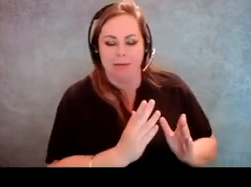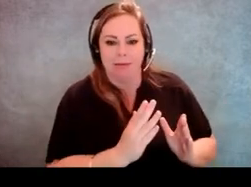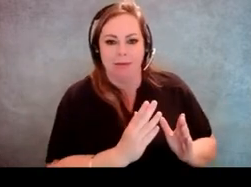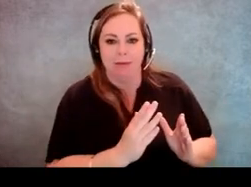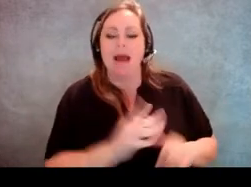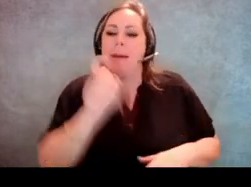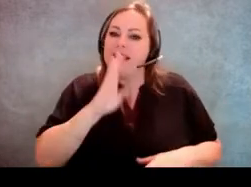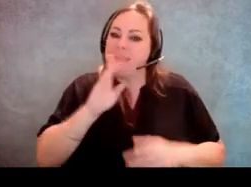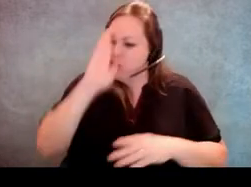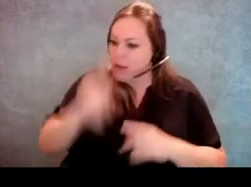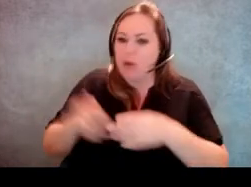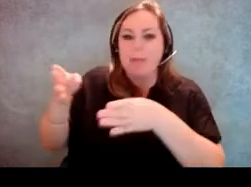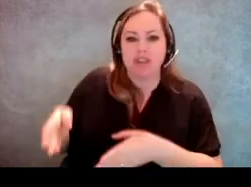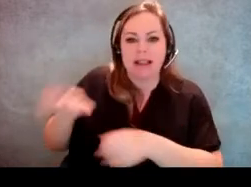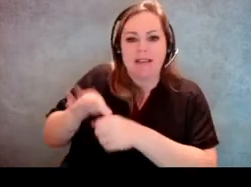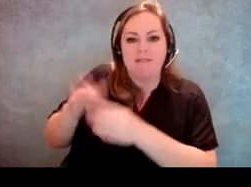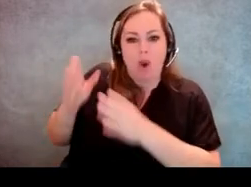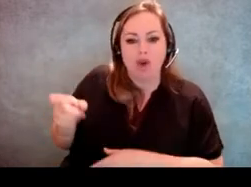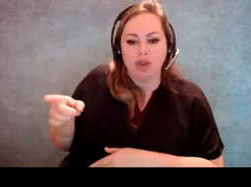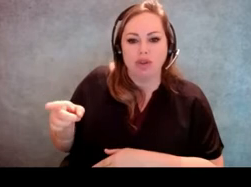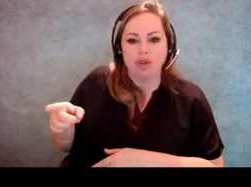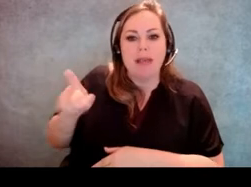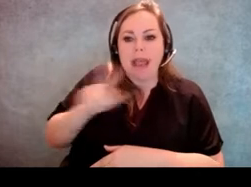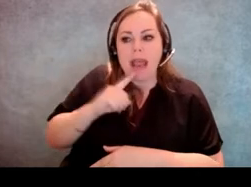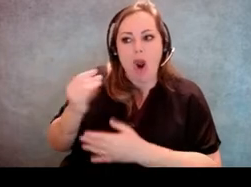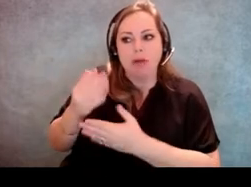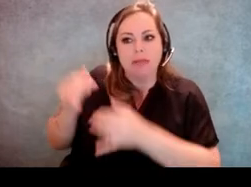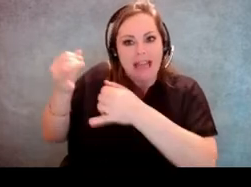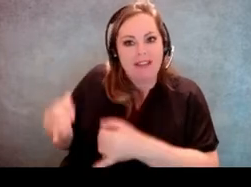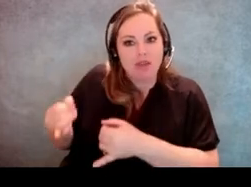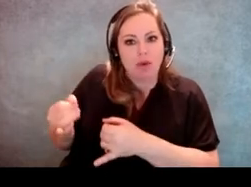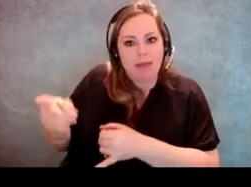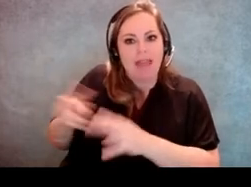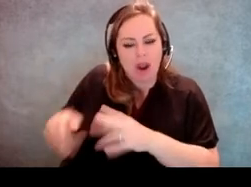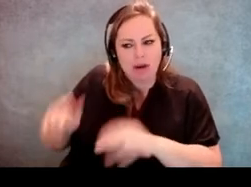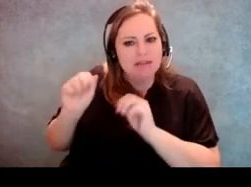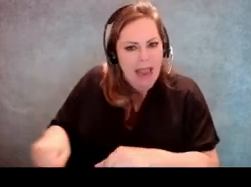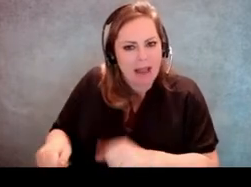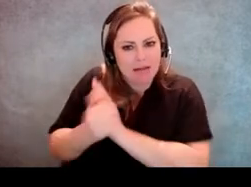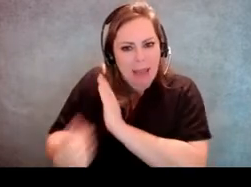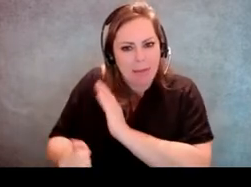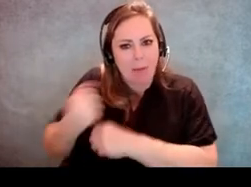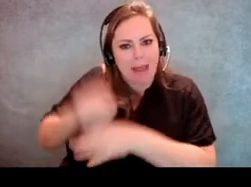You must speak directly with the voter. They are an individual. They are very capable of making their own decisions.